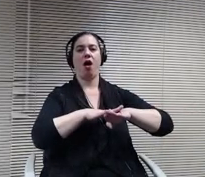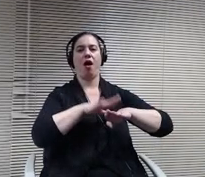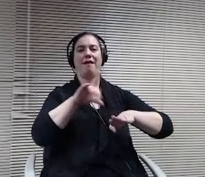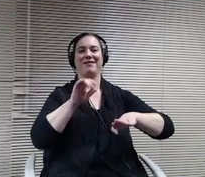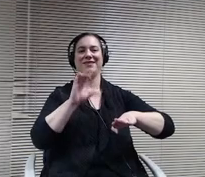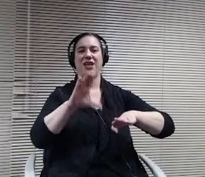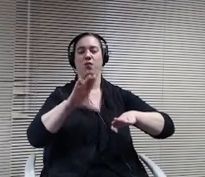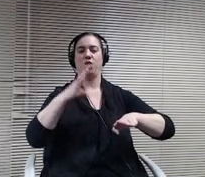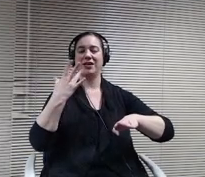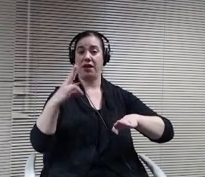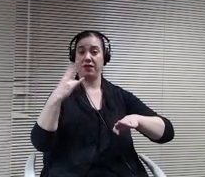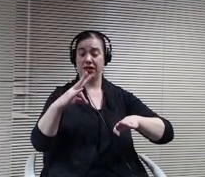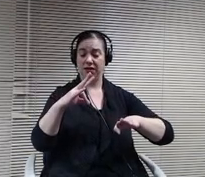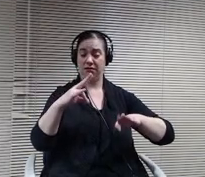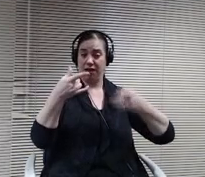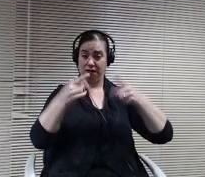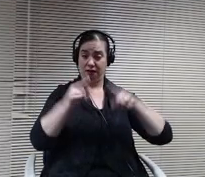that grades four and five.